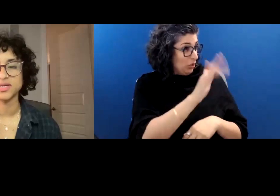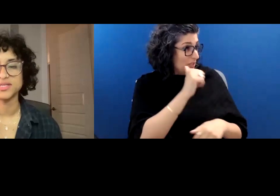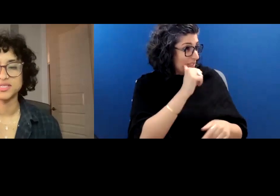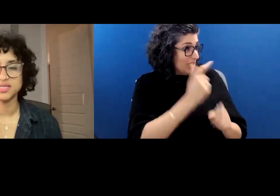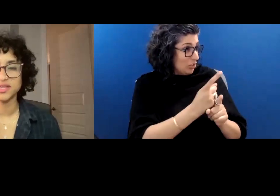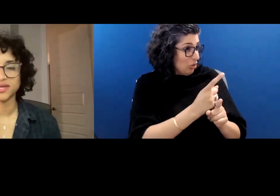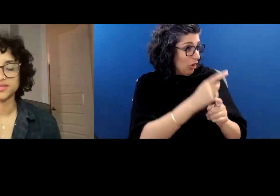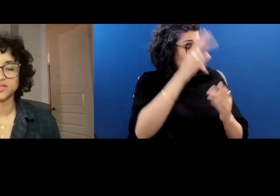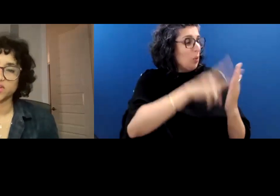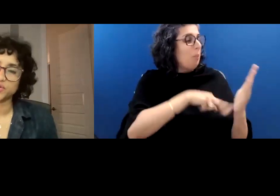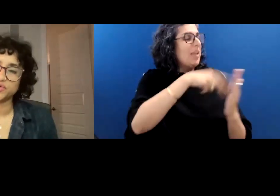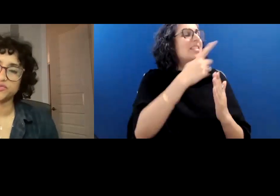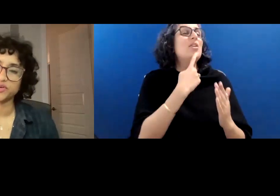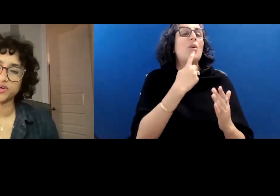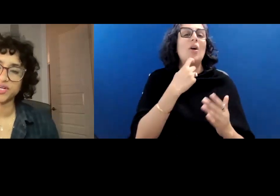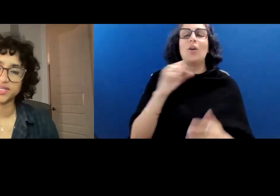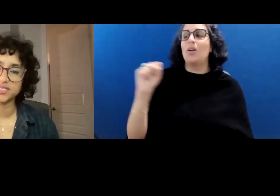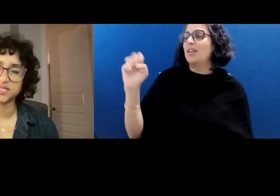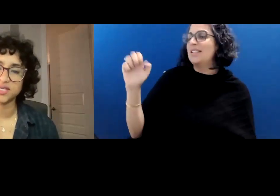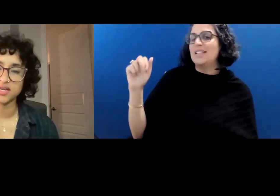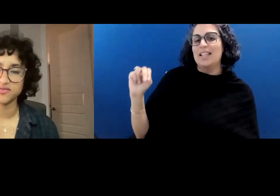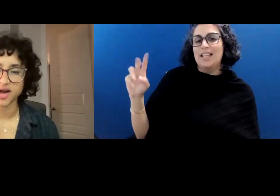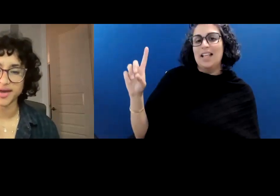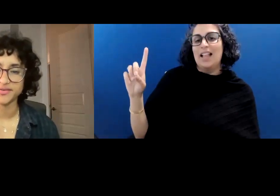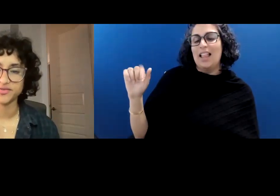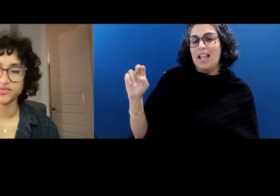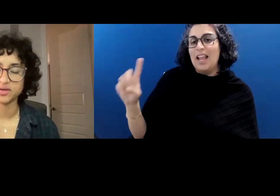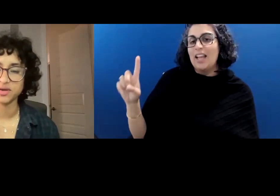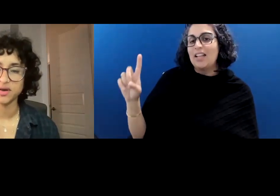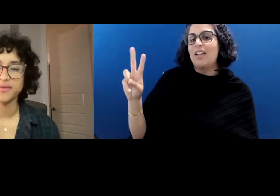Sealand, Vancouver, 1985.